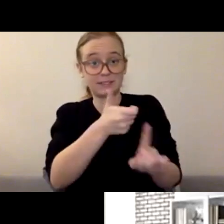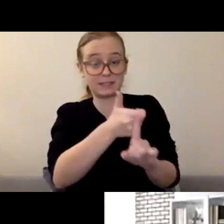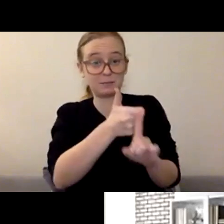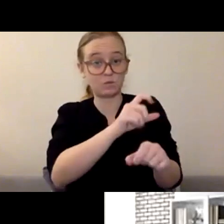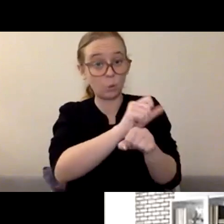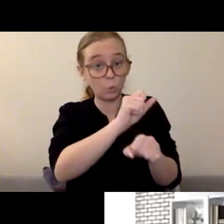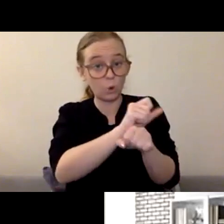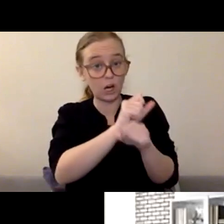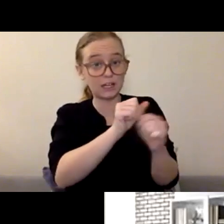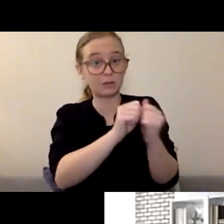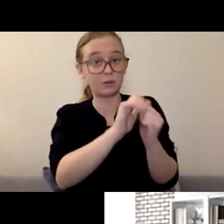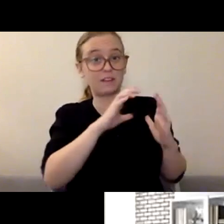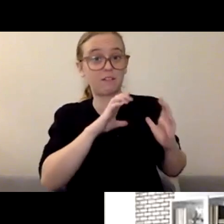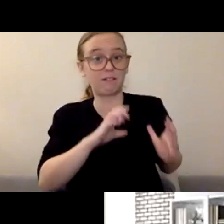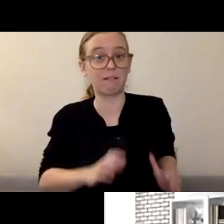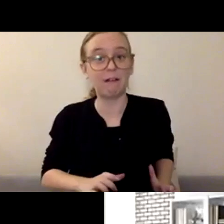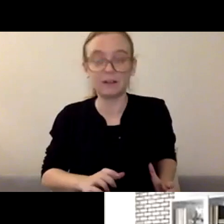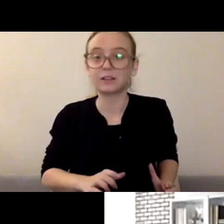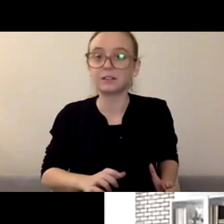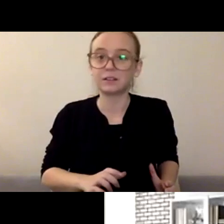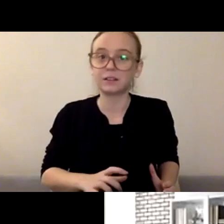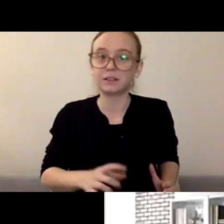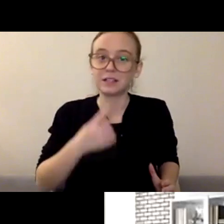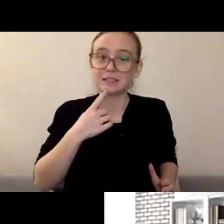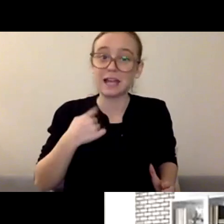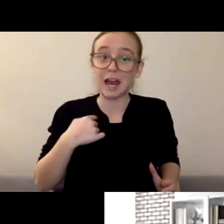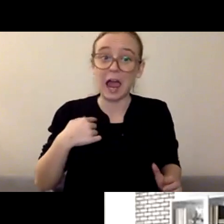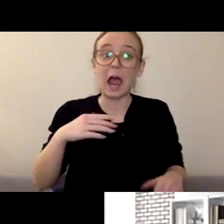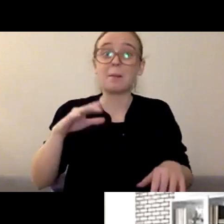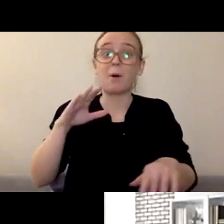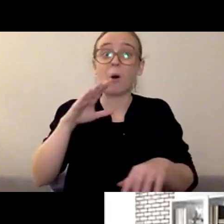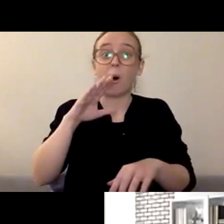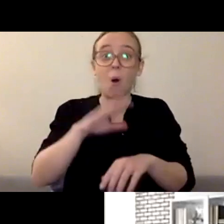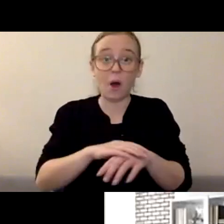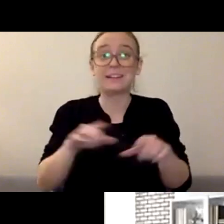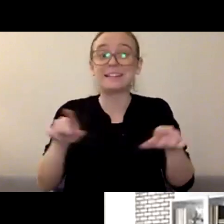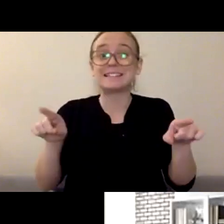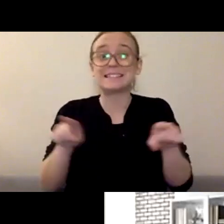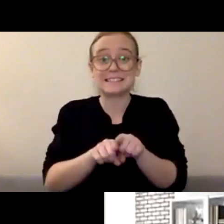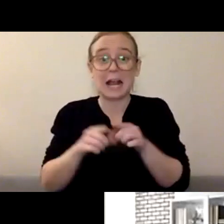"I am on the same path as my patient. "What do I do?"